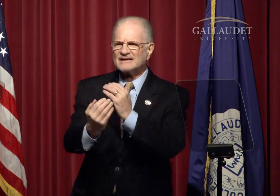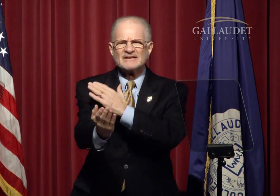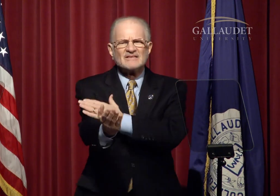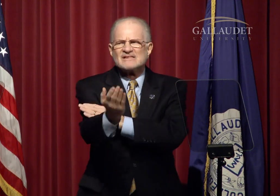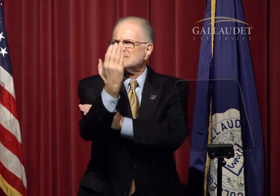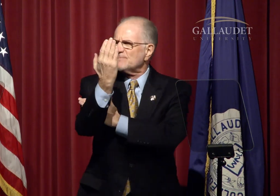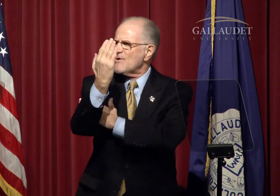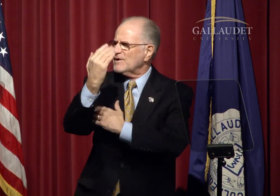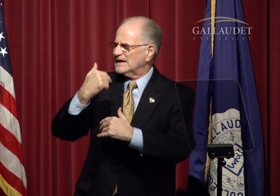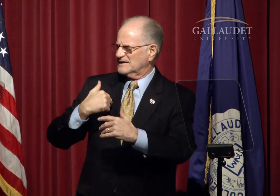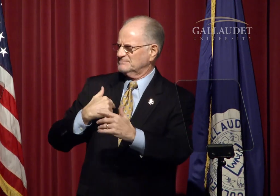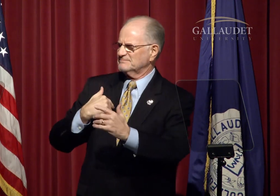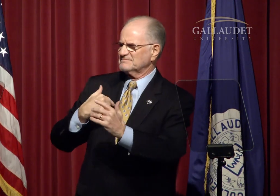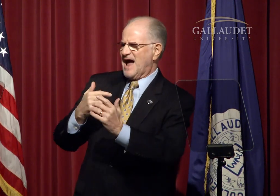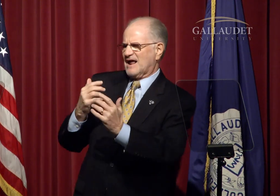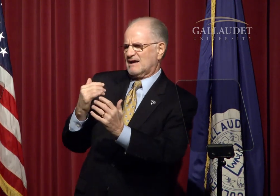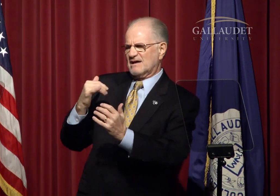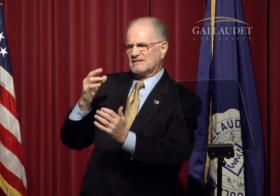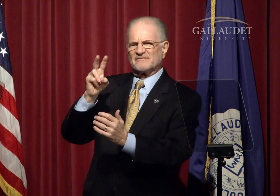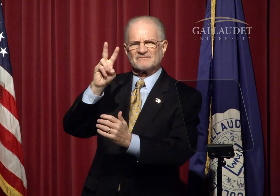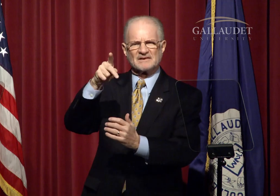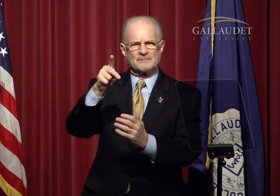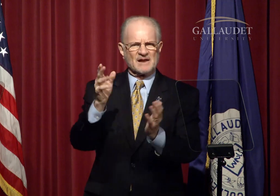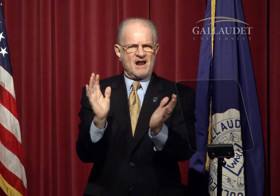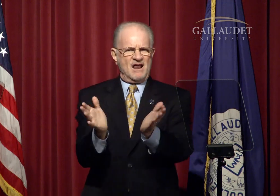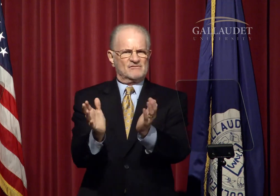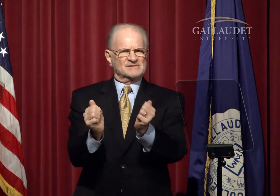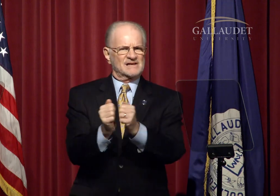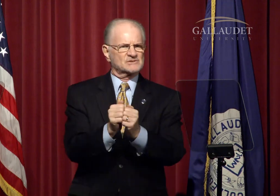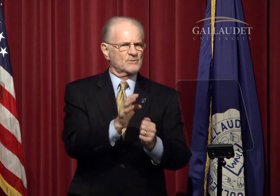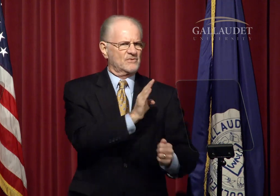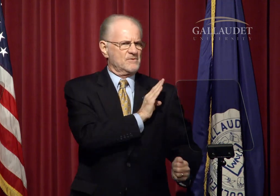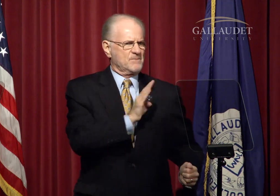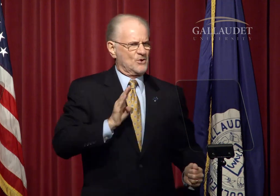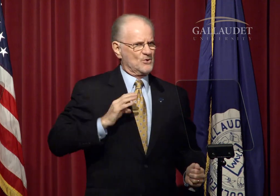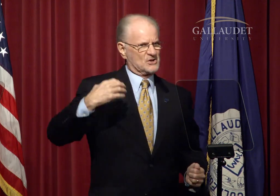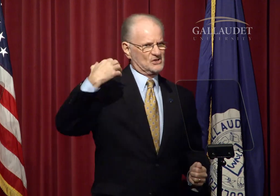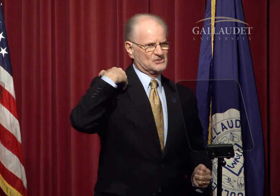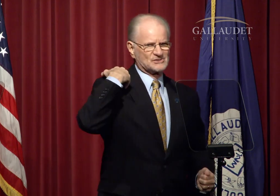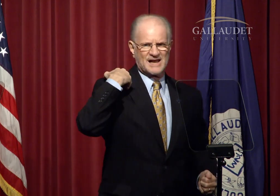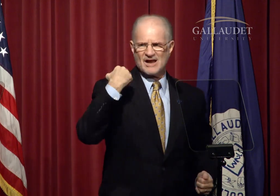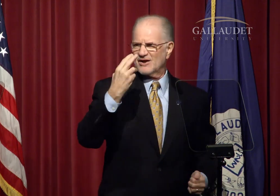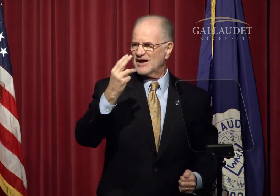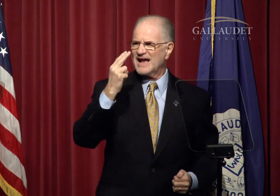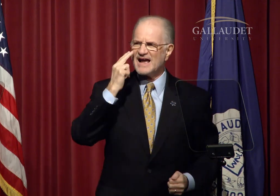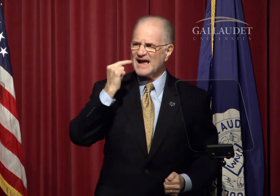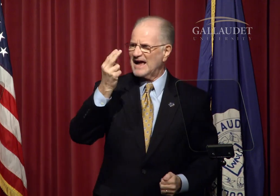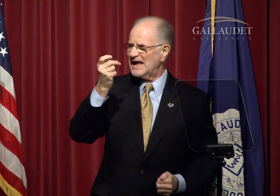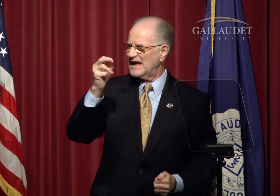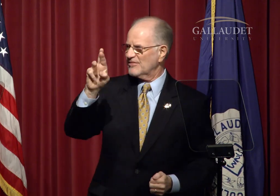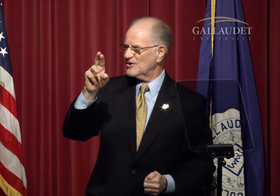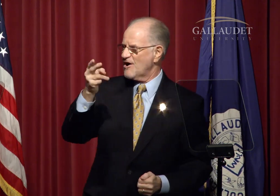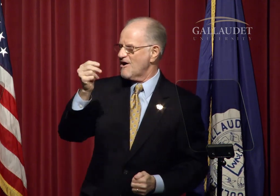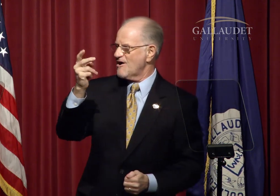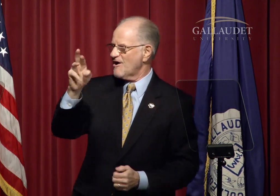I do so appreciate that. Good morning. This morning I had a conference call